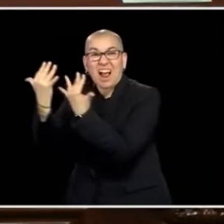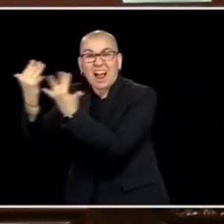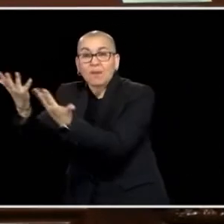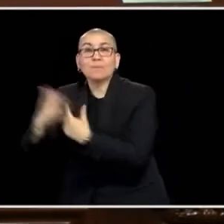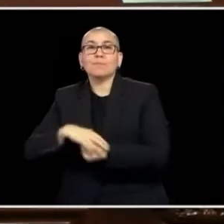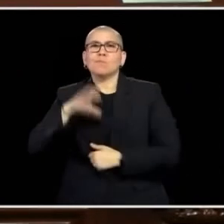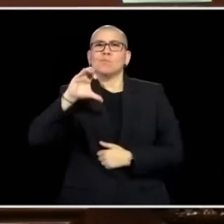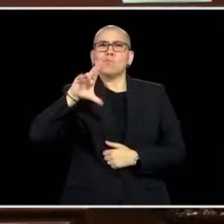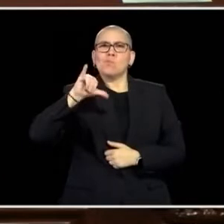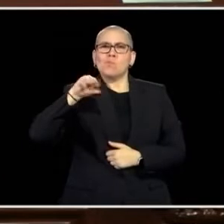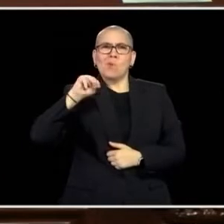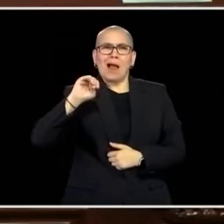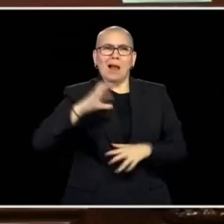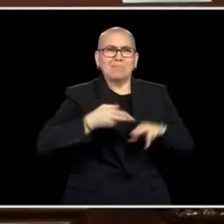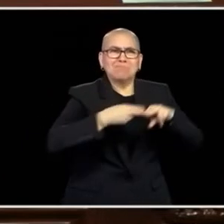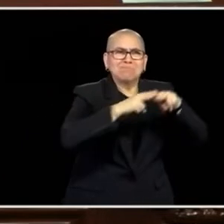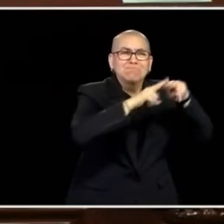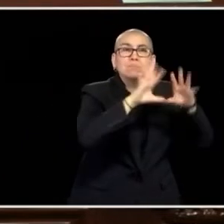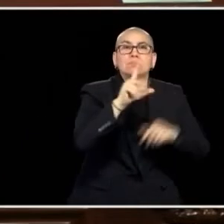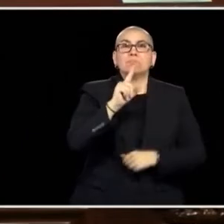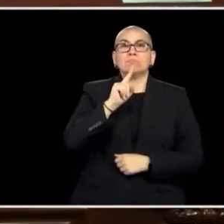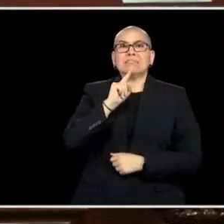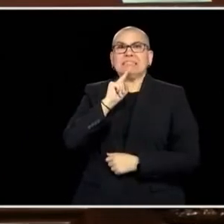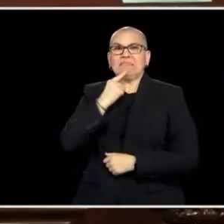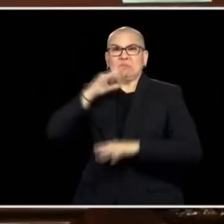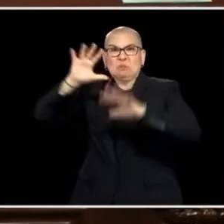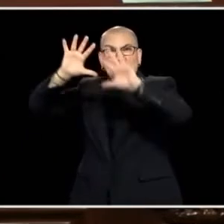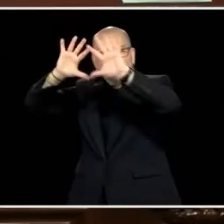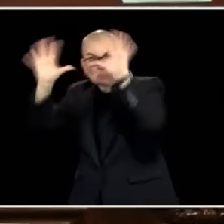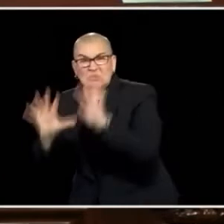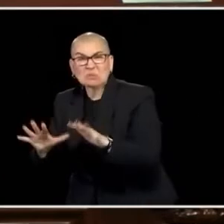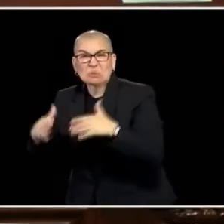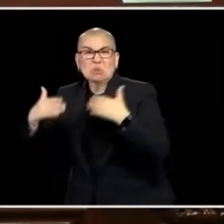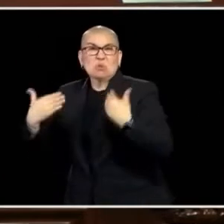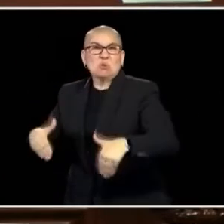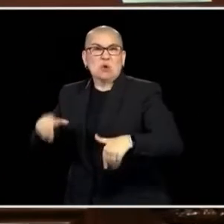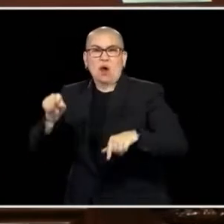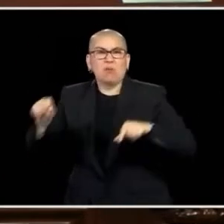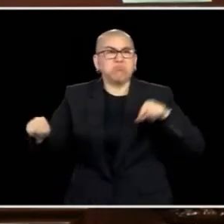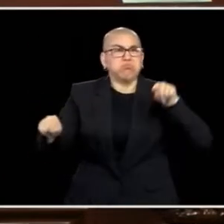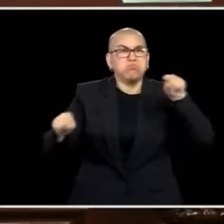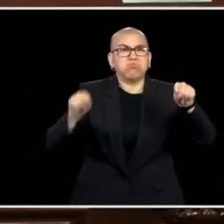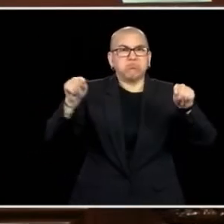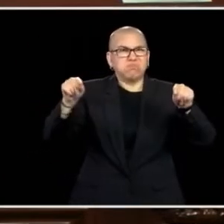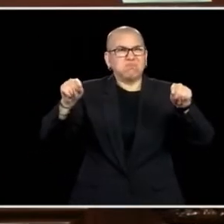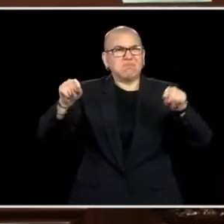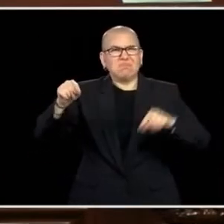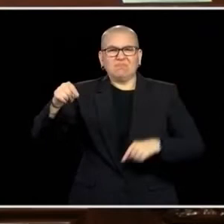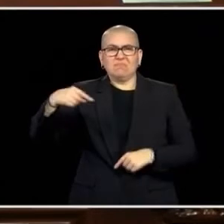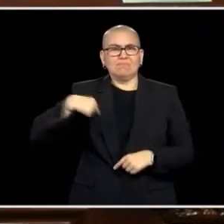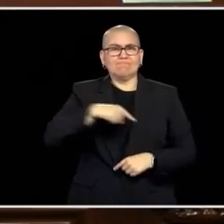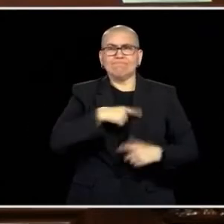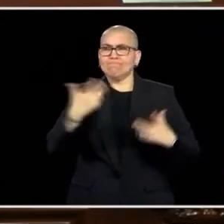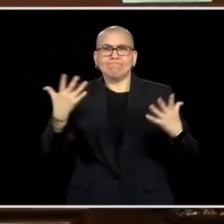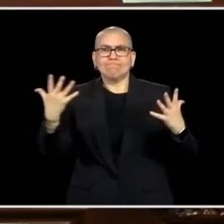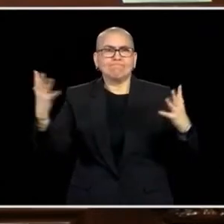THIS STATE HAVE STEPPED UP TO KEEP US SAFE IN SOME OF THE MOST IFFICULT ONDITIONS. OUR TOP PRIORITY AND MY TOP